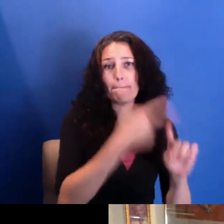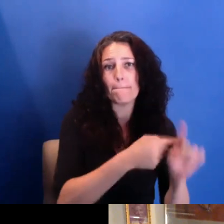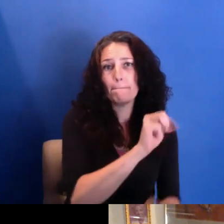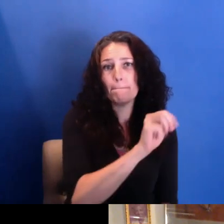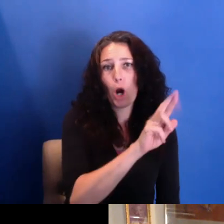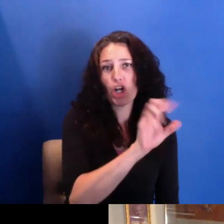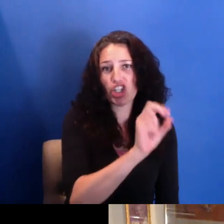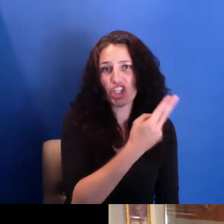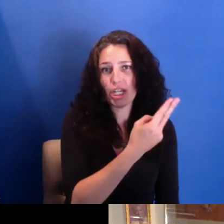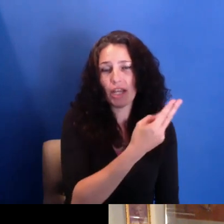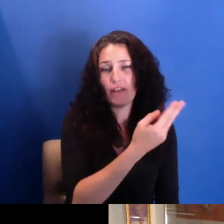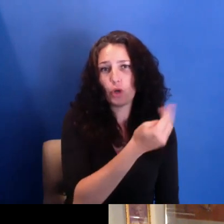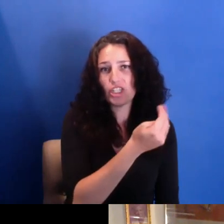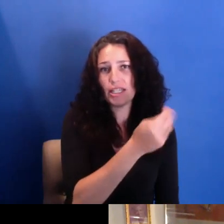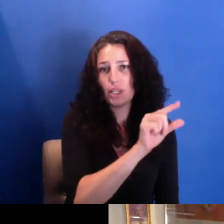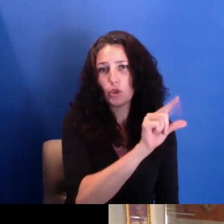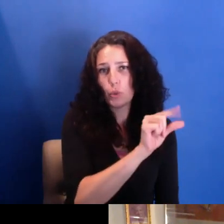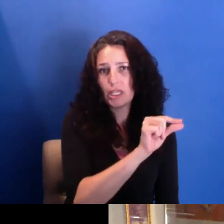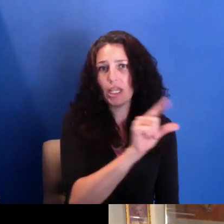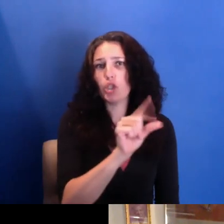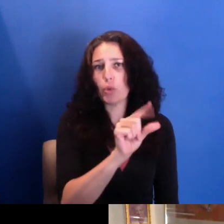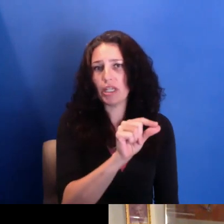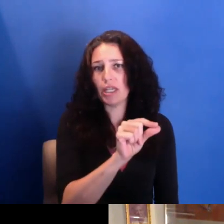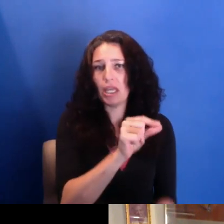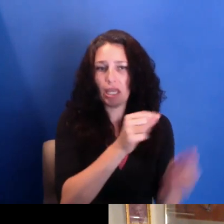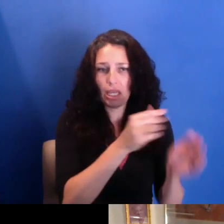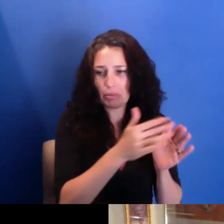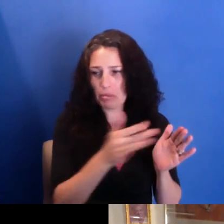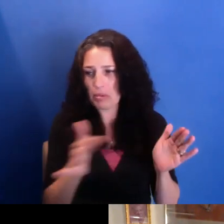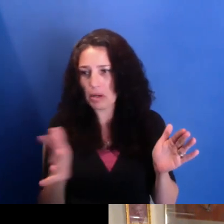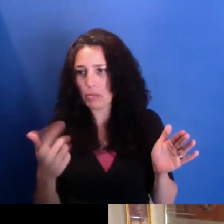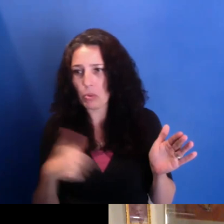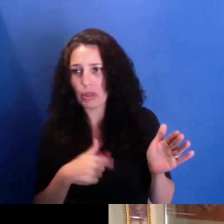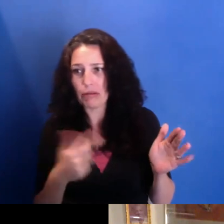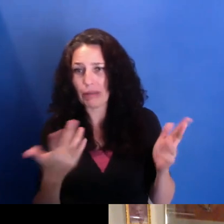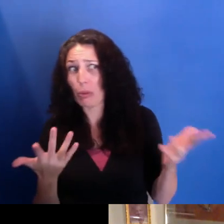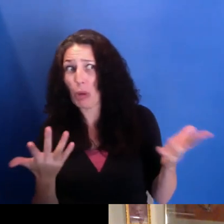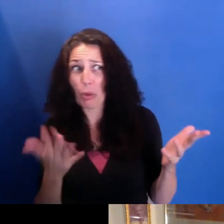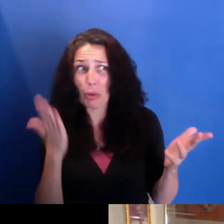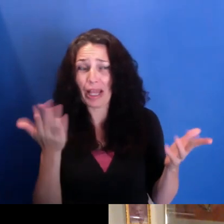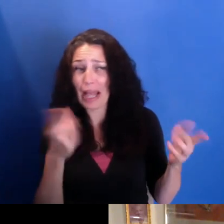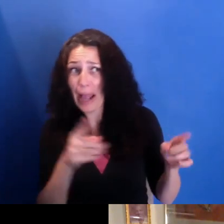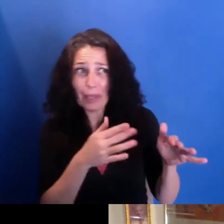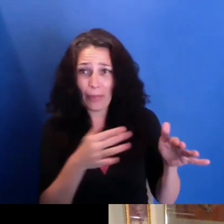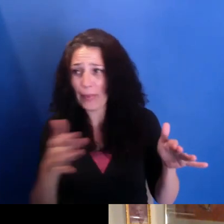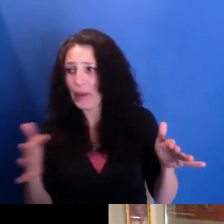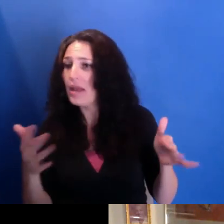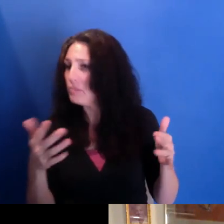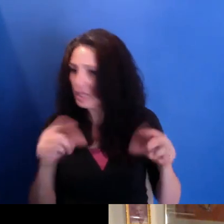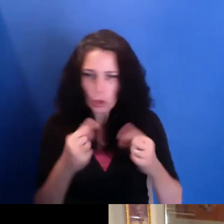But the groups have actually been working via Zoom and planning. And now with sort of safe, you know,